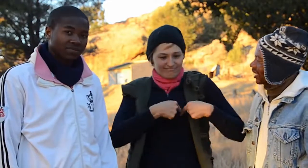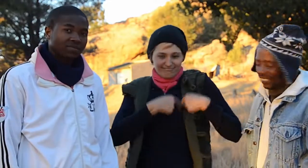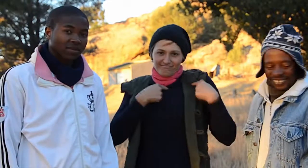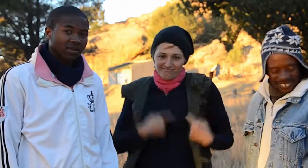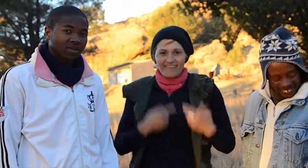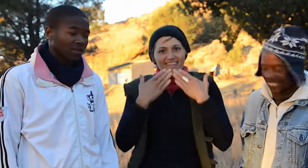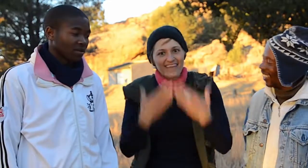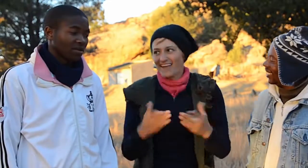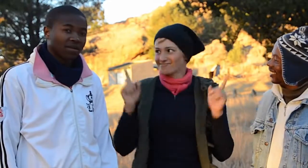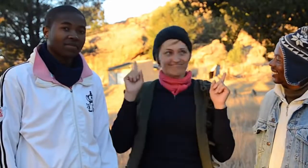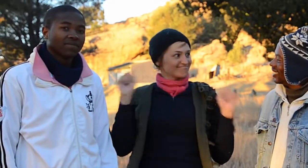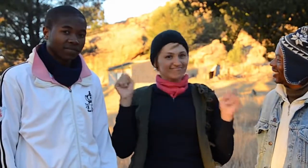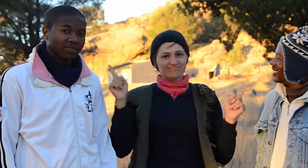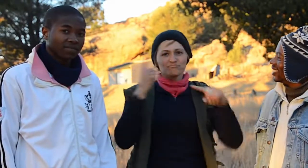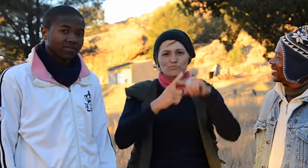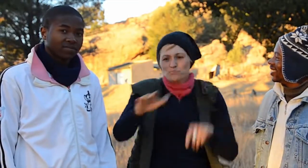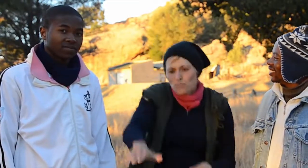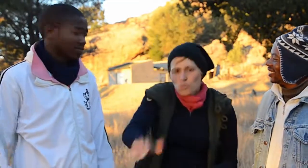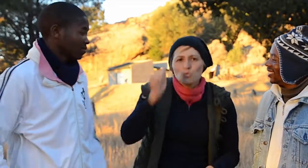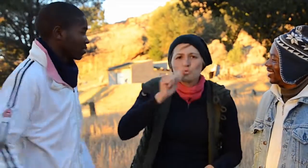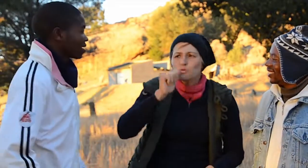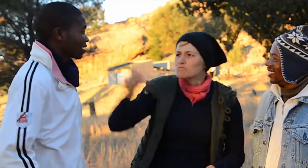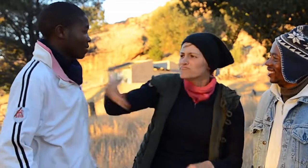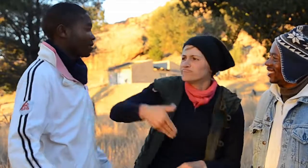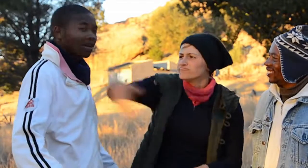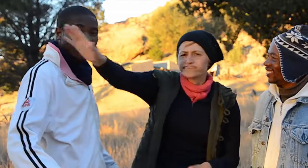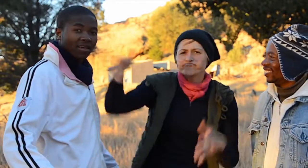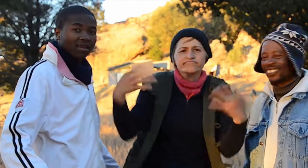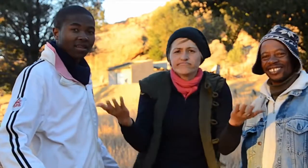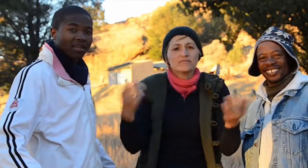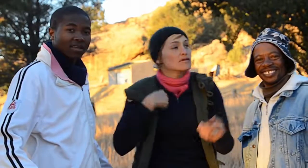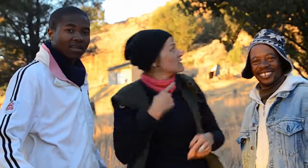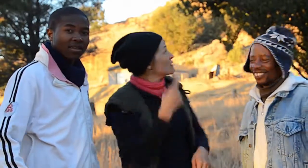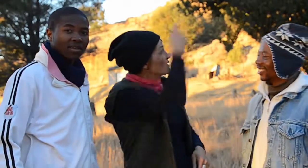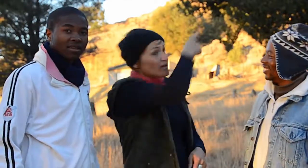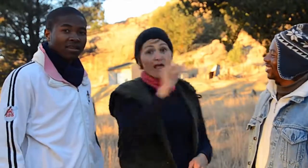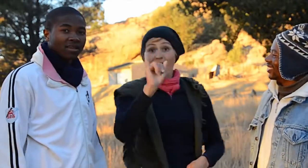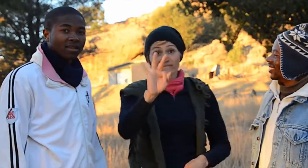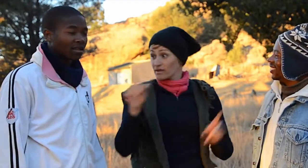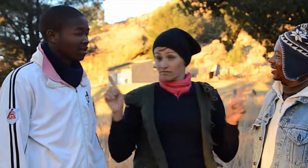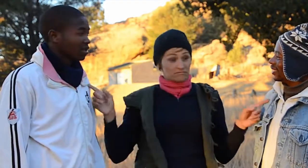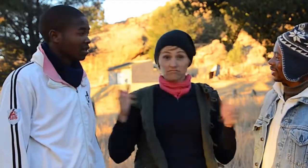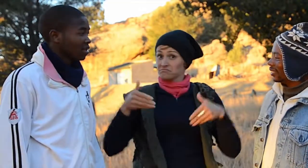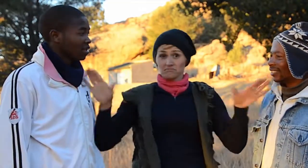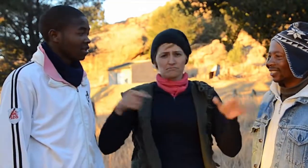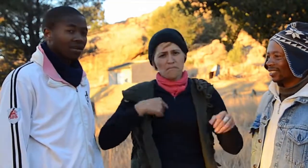I give my heartfelt thanks to both these men and that little girl who had to